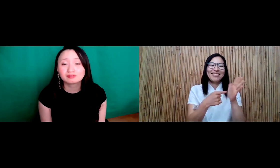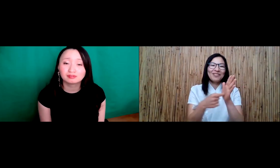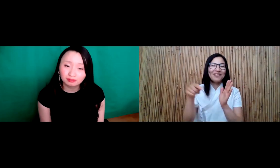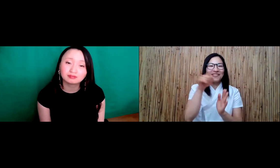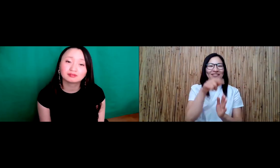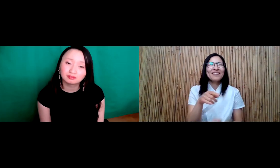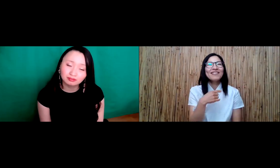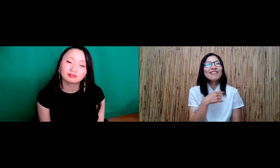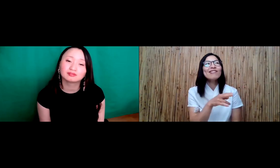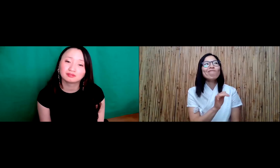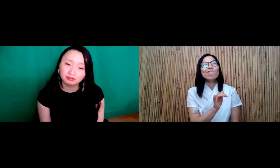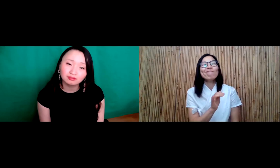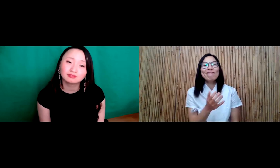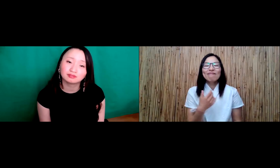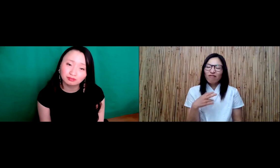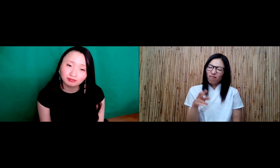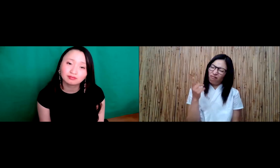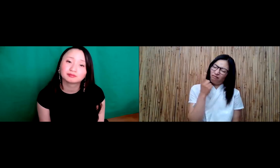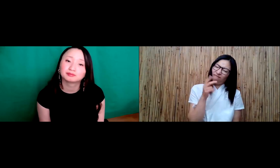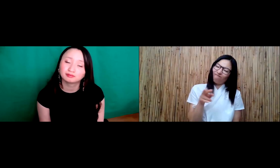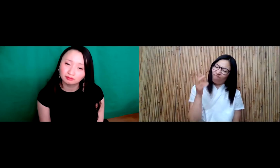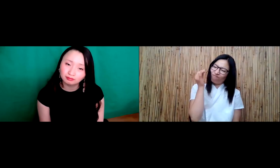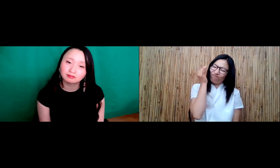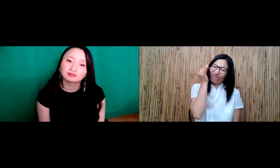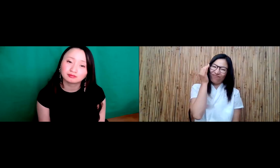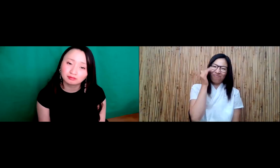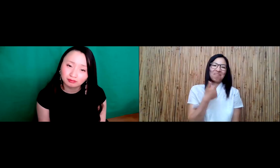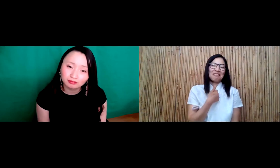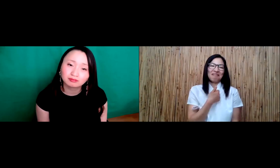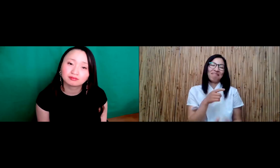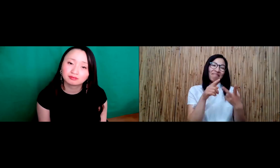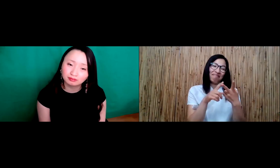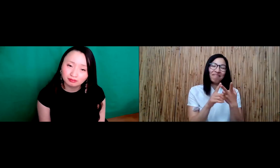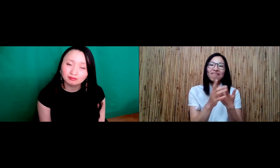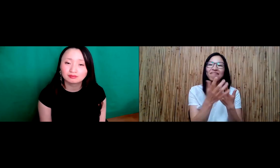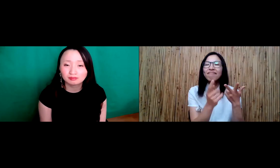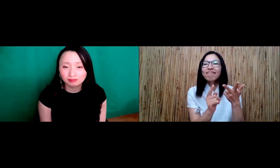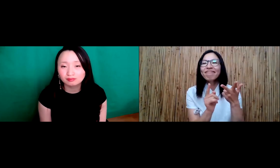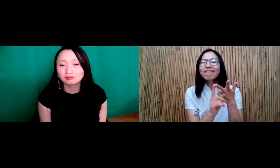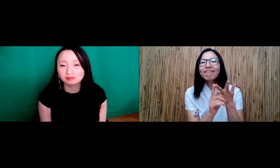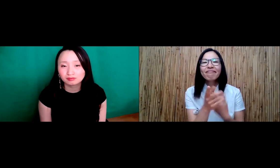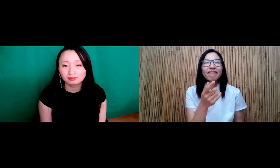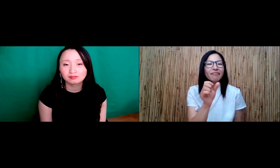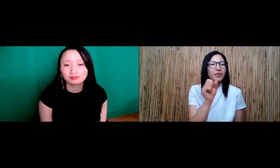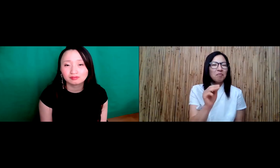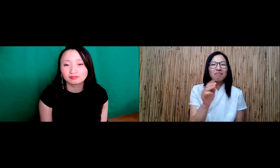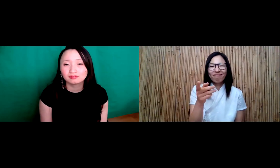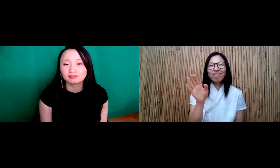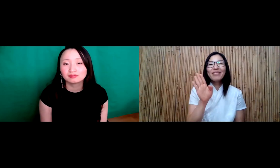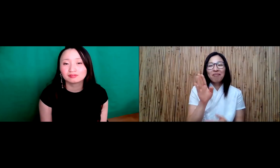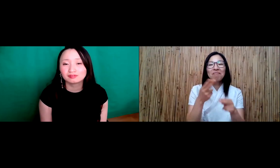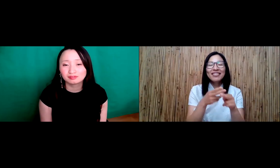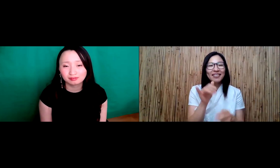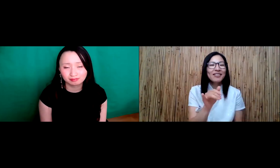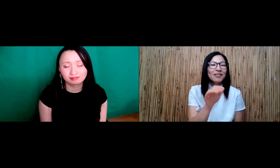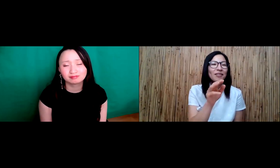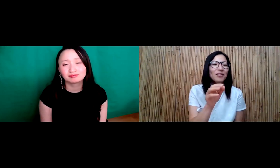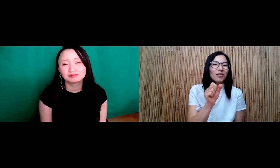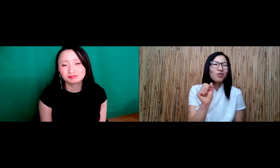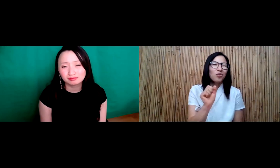of school and many of them are doing it unintentionally, but it does make me step back and think.